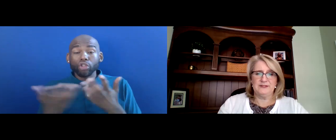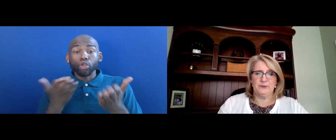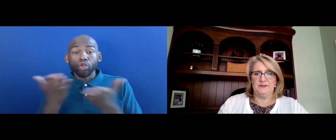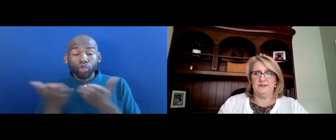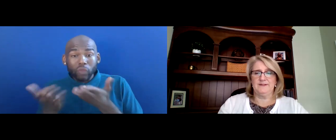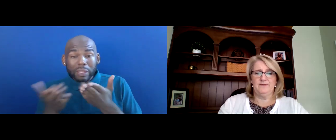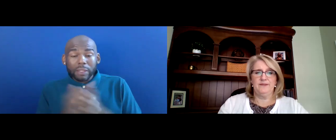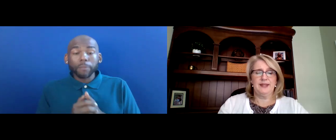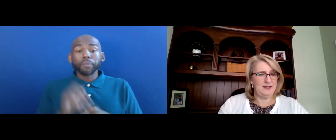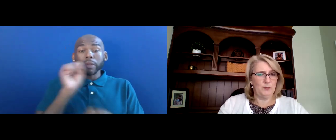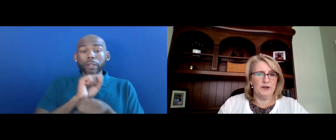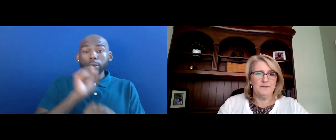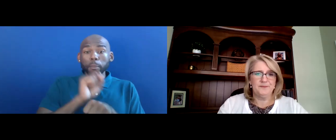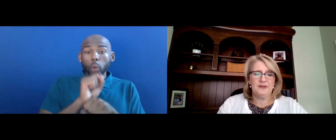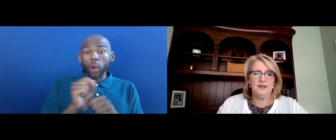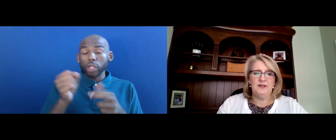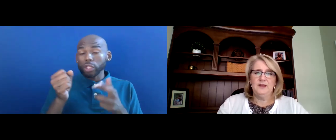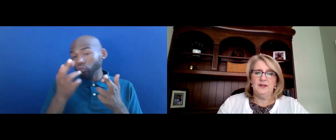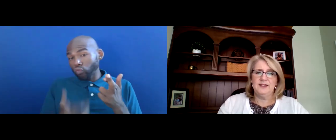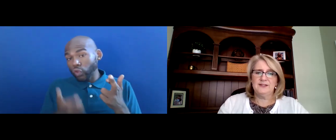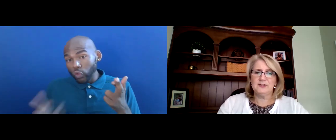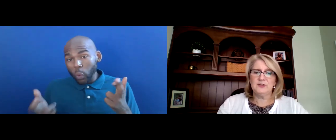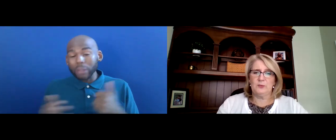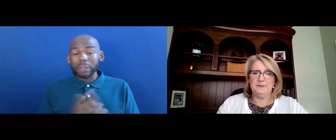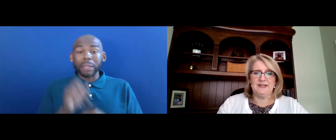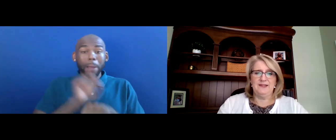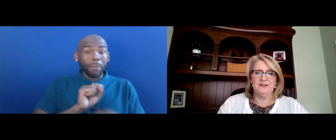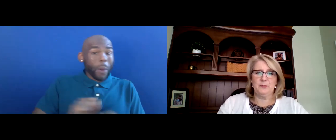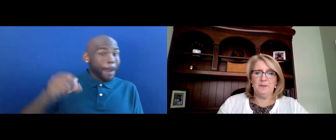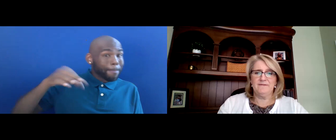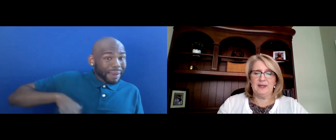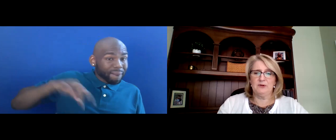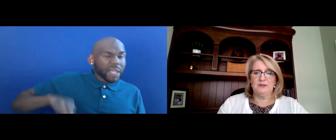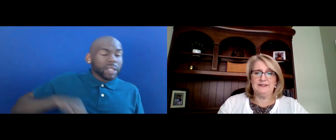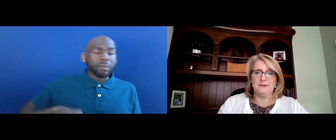EMPLOYER RESOURCES AND MORE. IN ADDITION TO THE WEBSITE, THE DEPARTMENT OF LABOR RELEASED